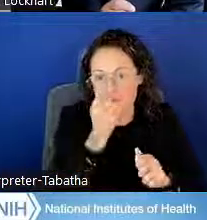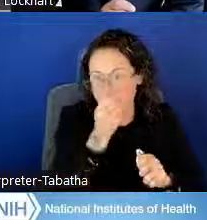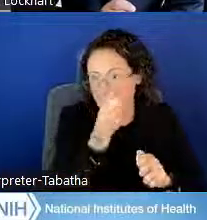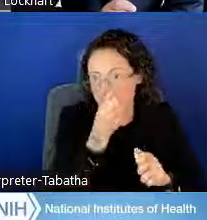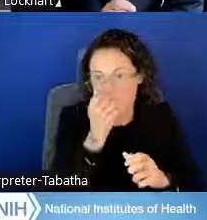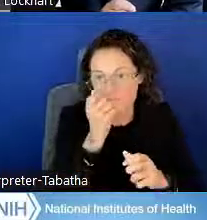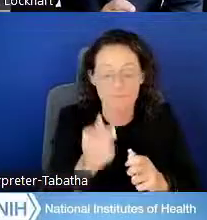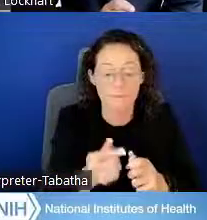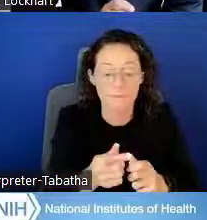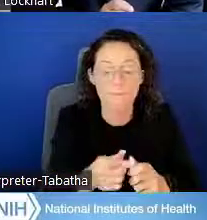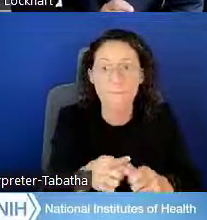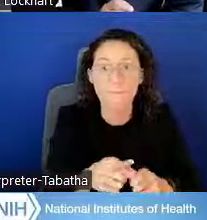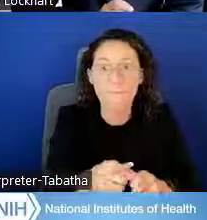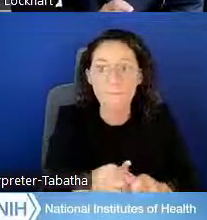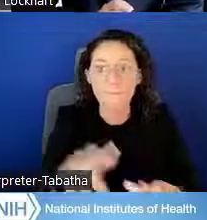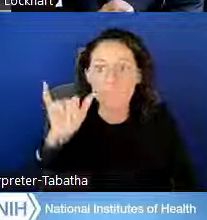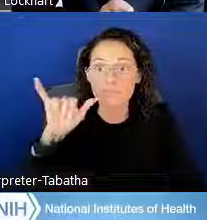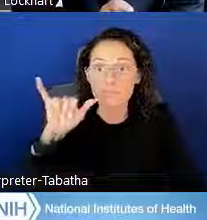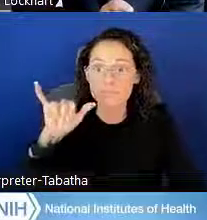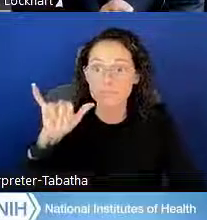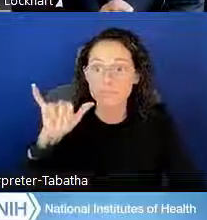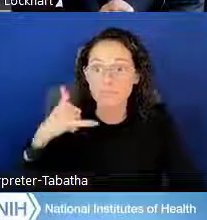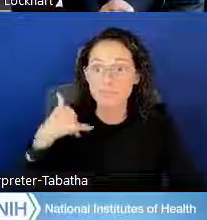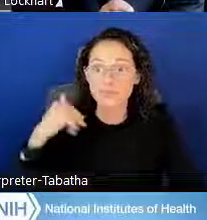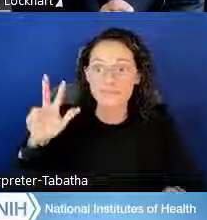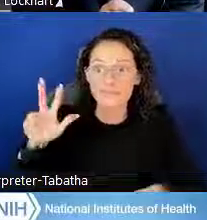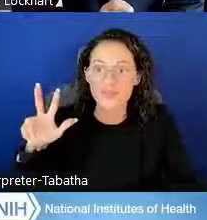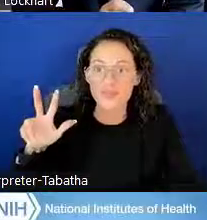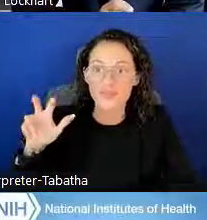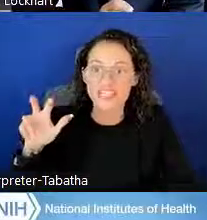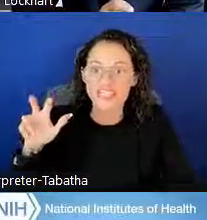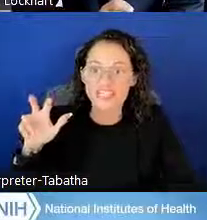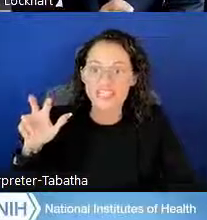oh, we got three top-voted .. .